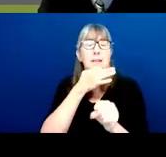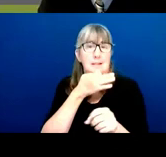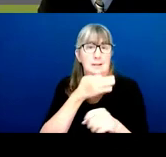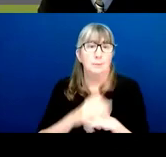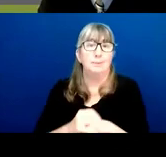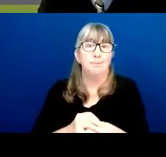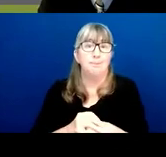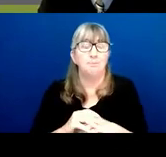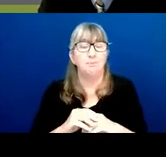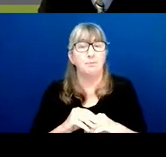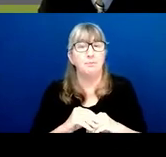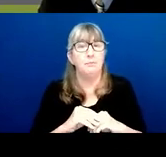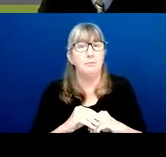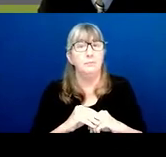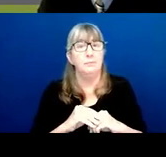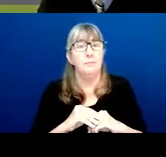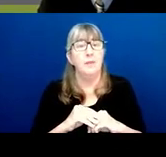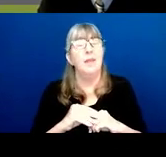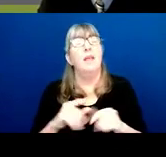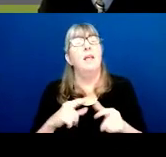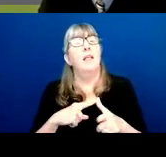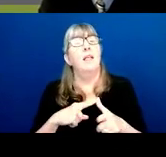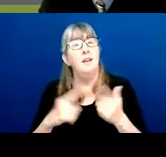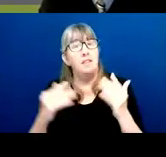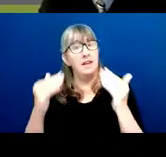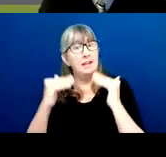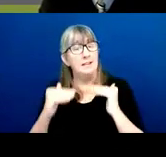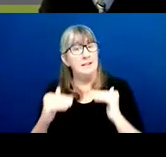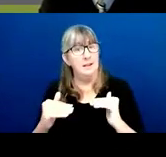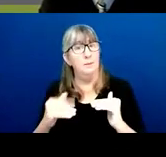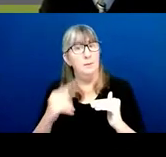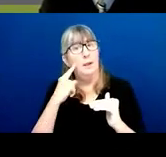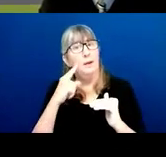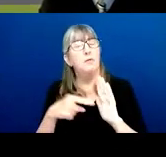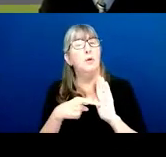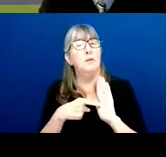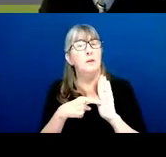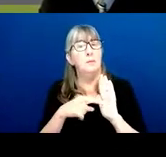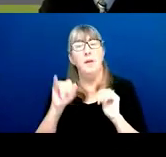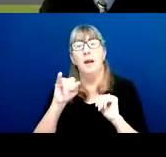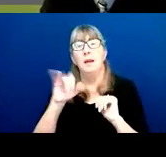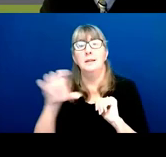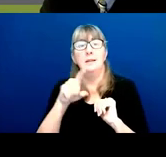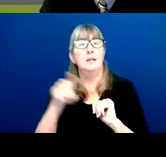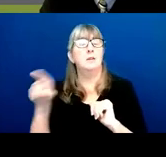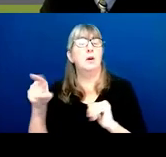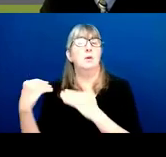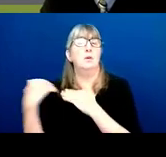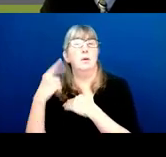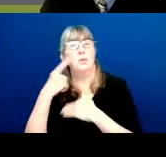And that in the next step, for example, ICs are then responsible for reviewing their assignments.